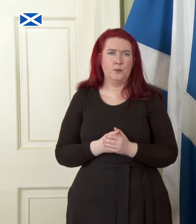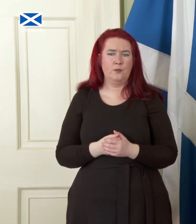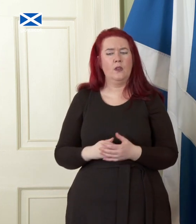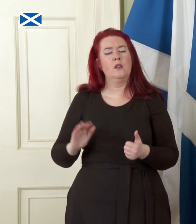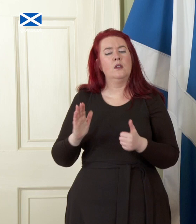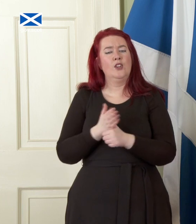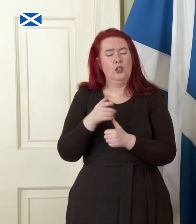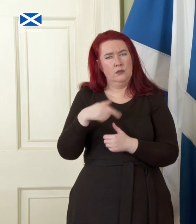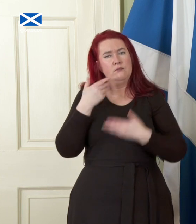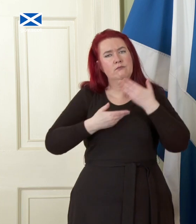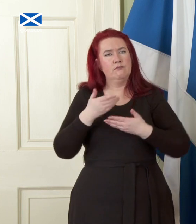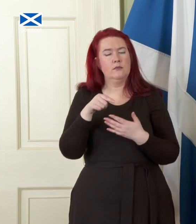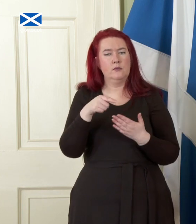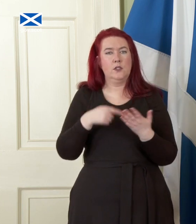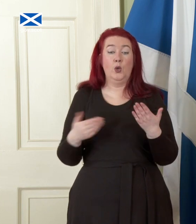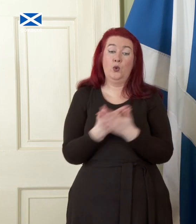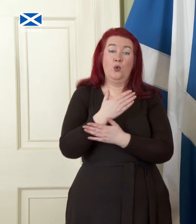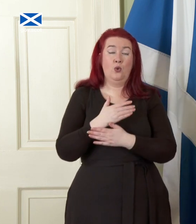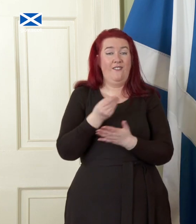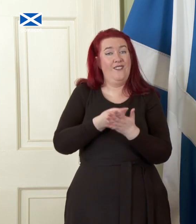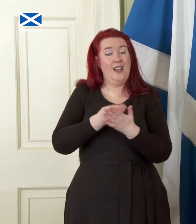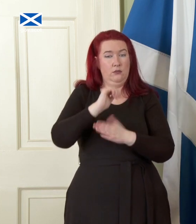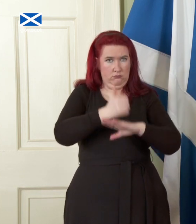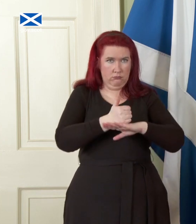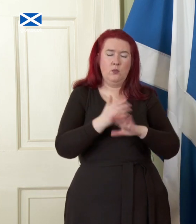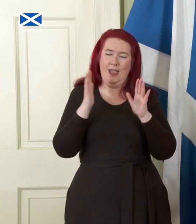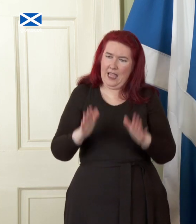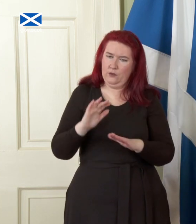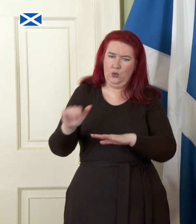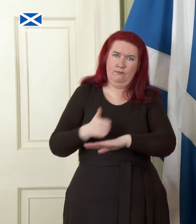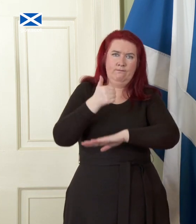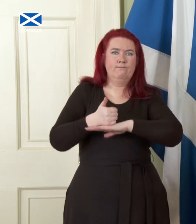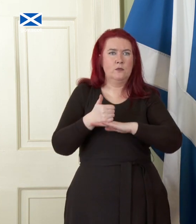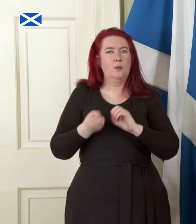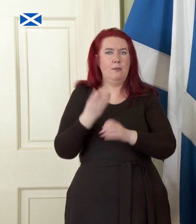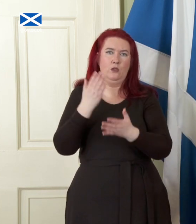the new financial institutions that will be required to help ensure such credibility and